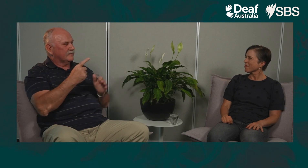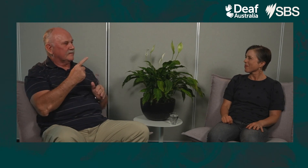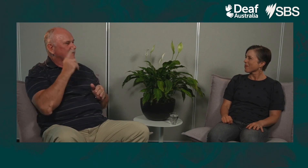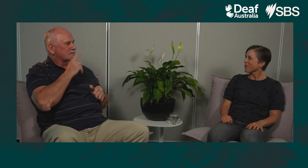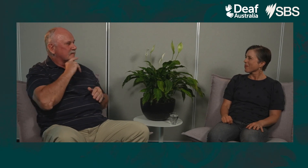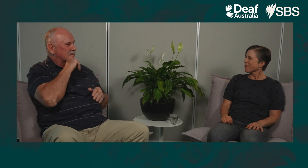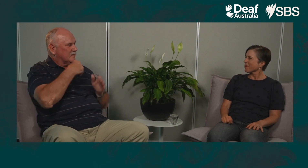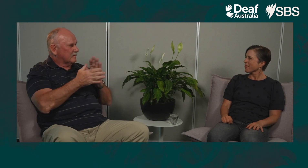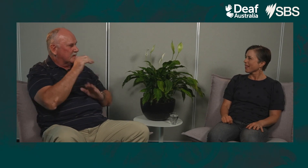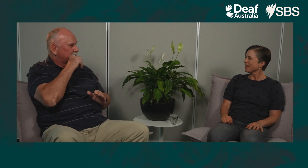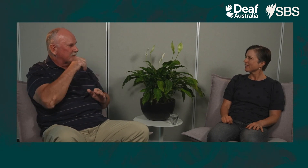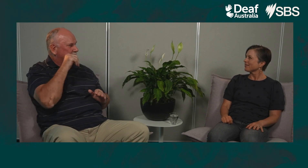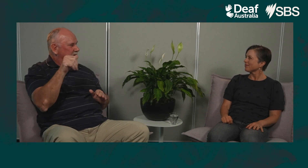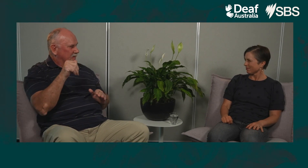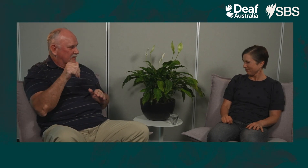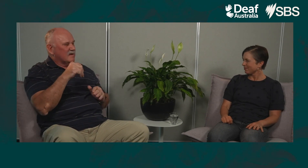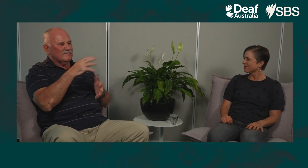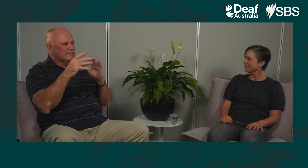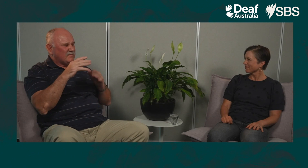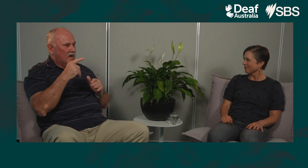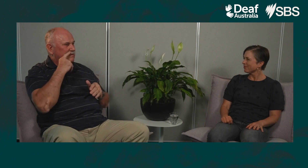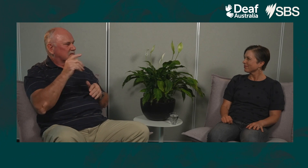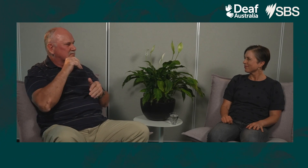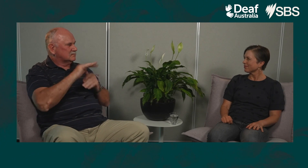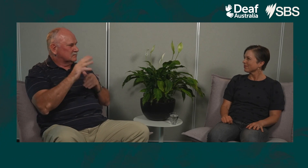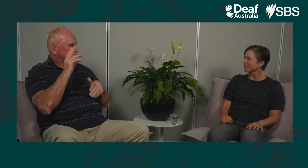A hearing guy goes into a pub and he sees quite an attractive